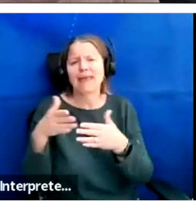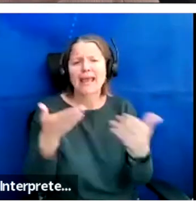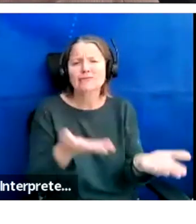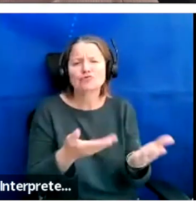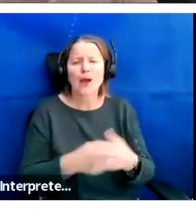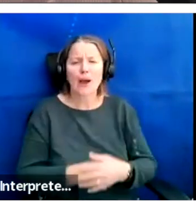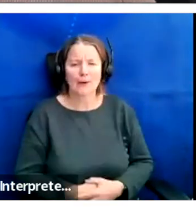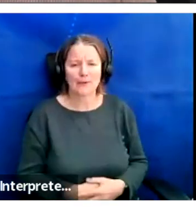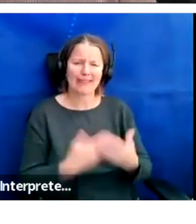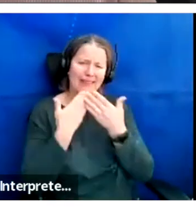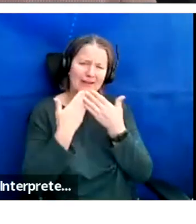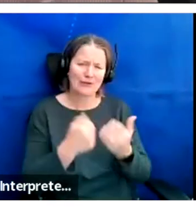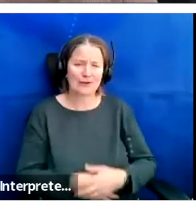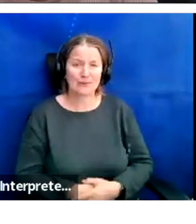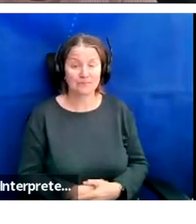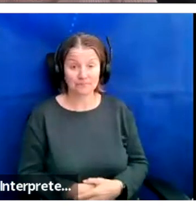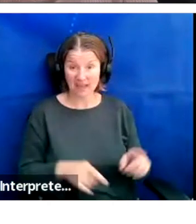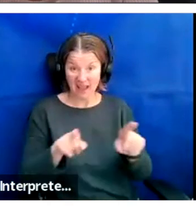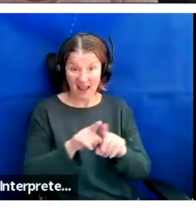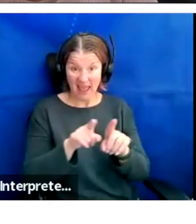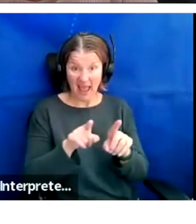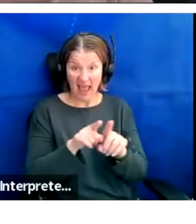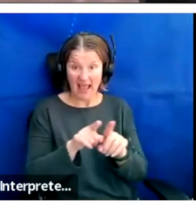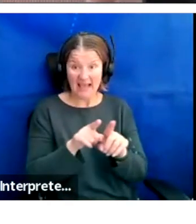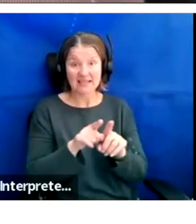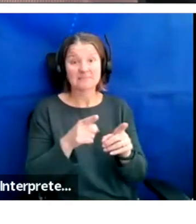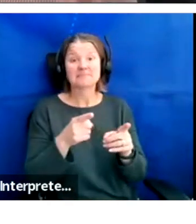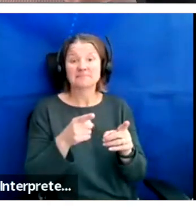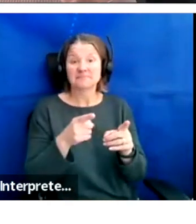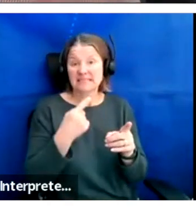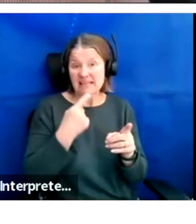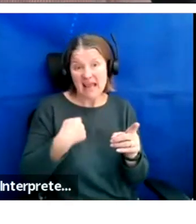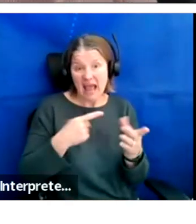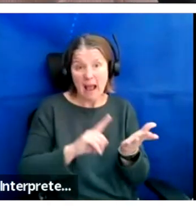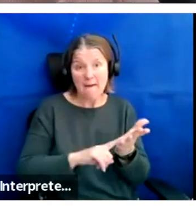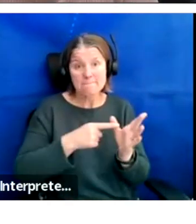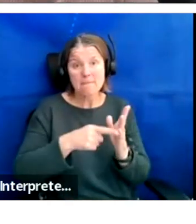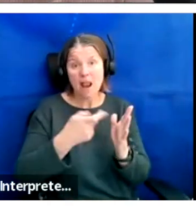Thank you as having said. I'm Lauren everybody, really nice to meet you.